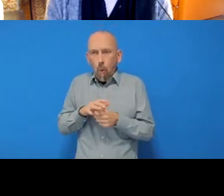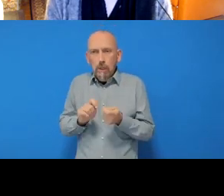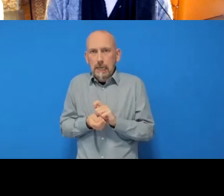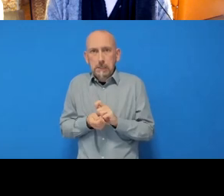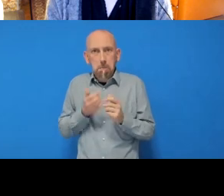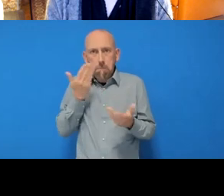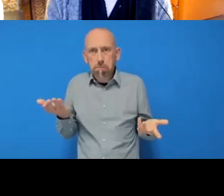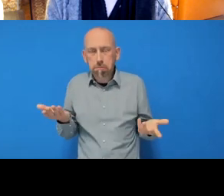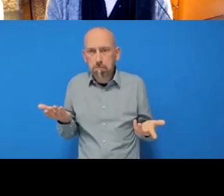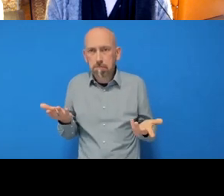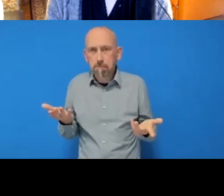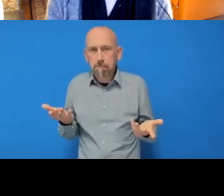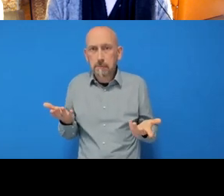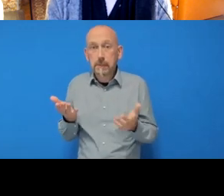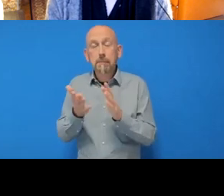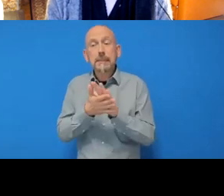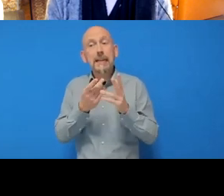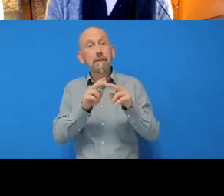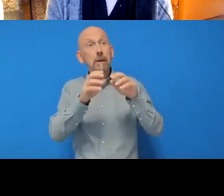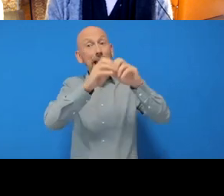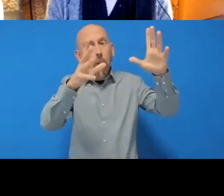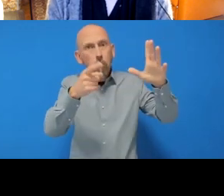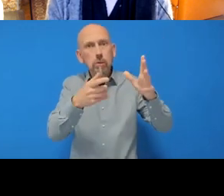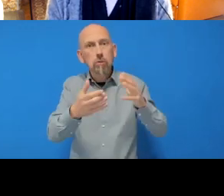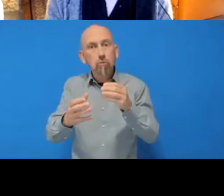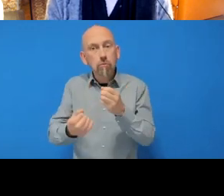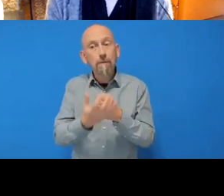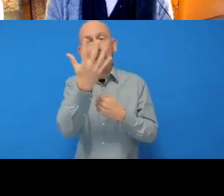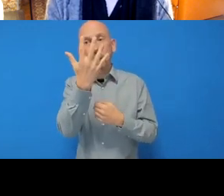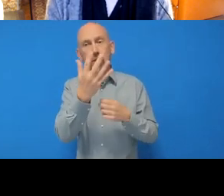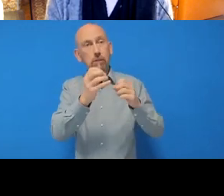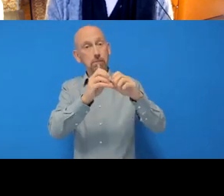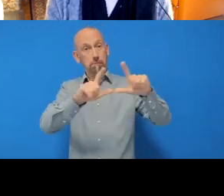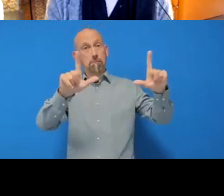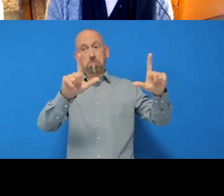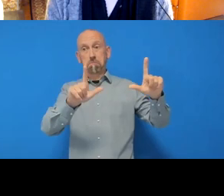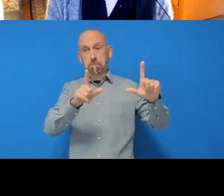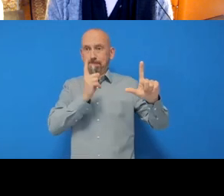my “very” is also there. Okay?